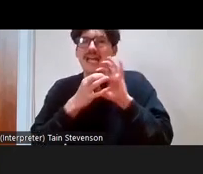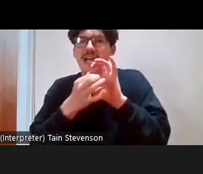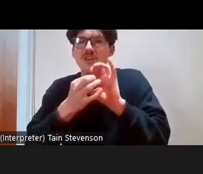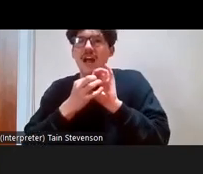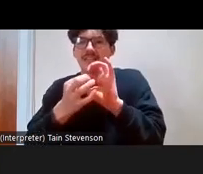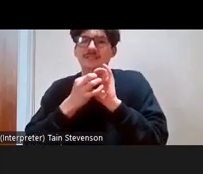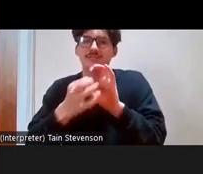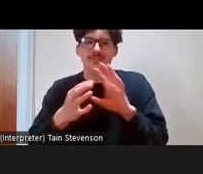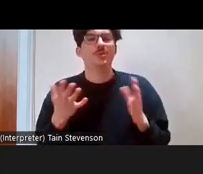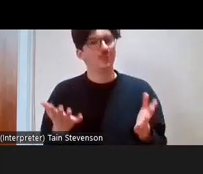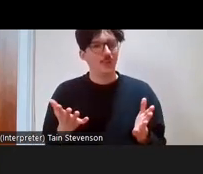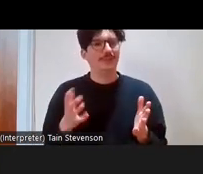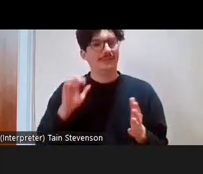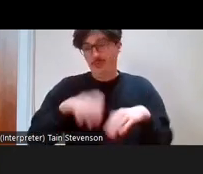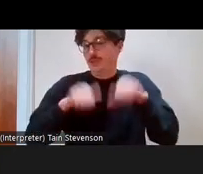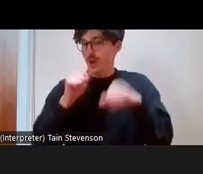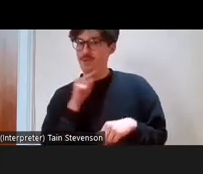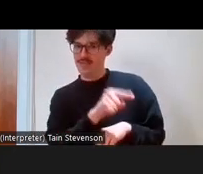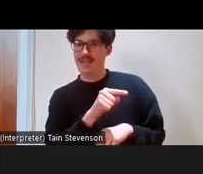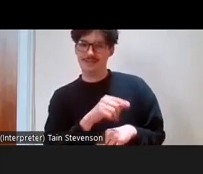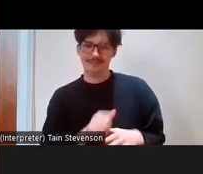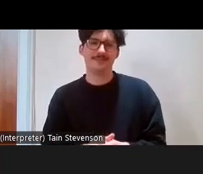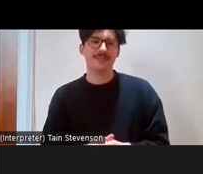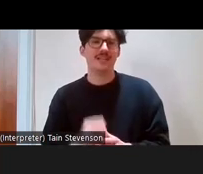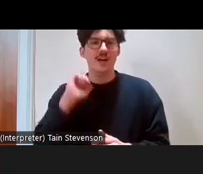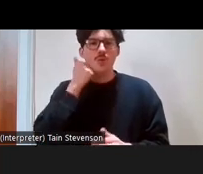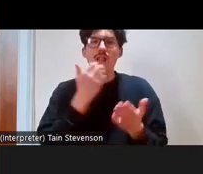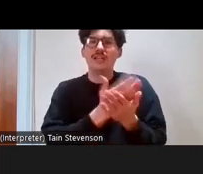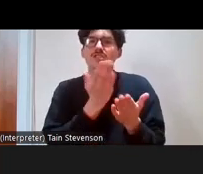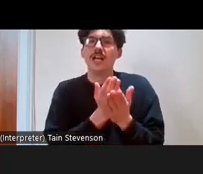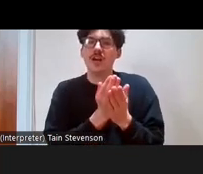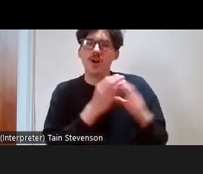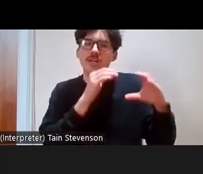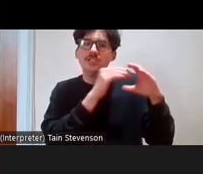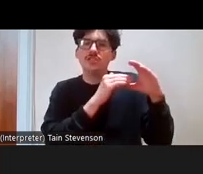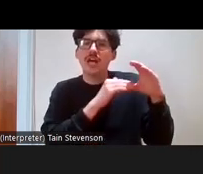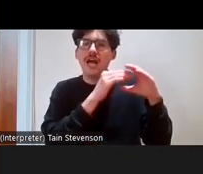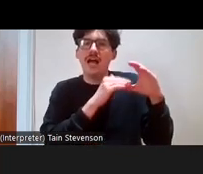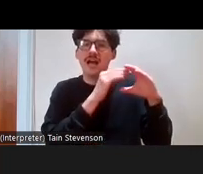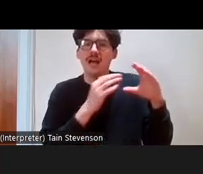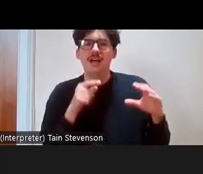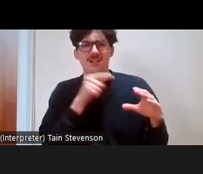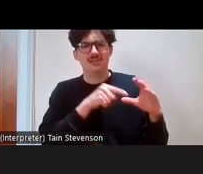bit. I think we'll share on the chat: there's a website you need to go to—you